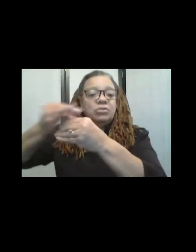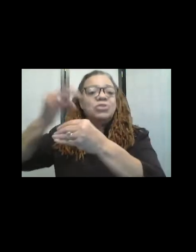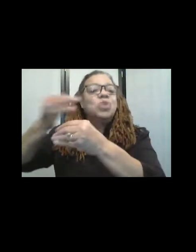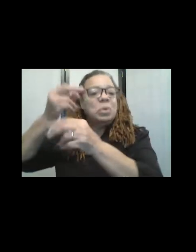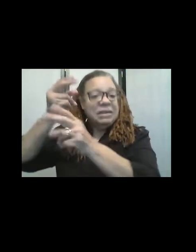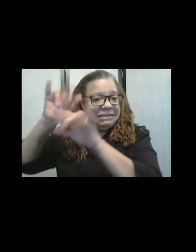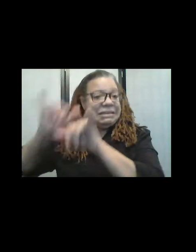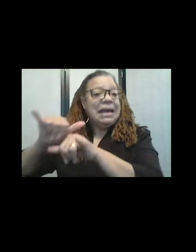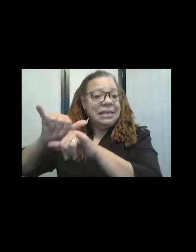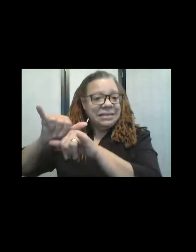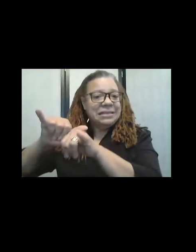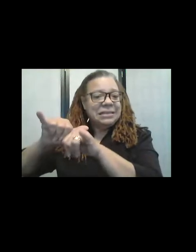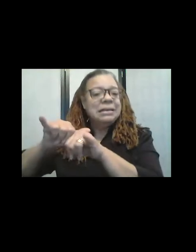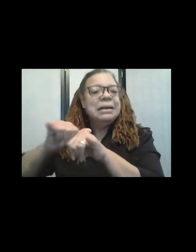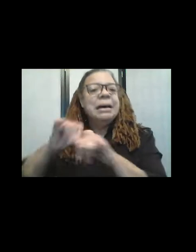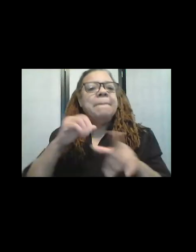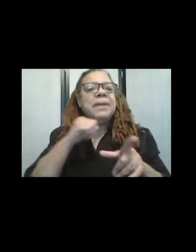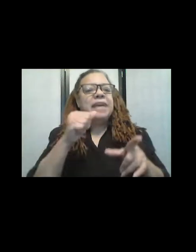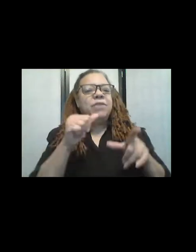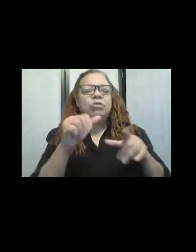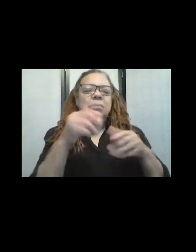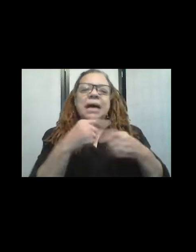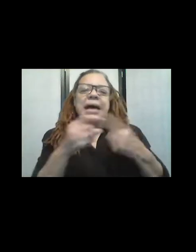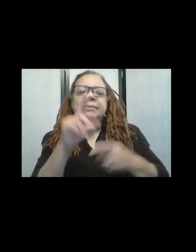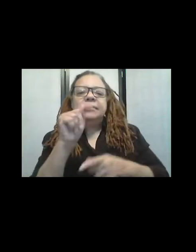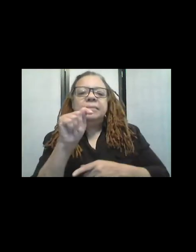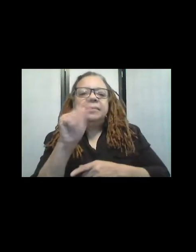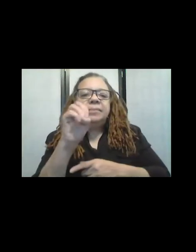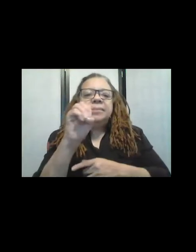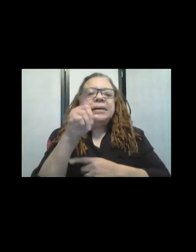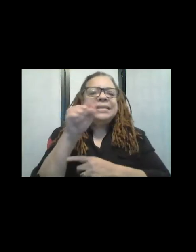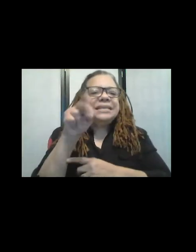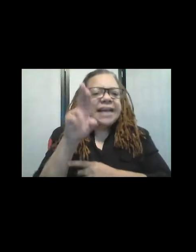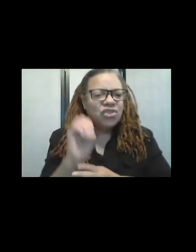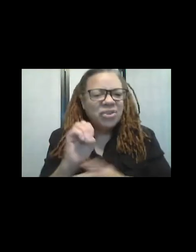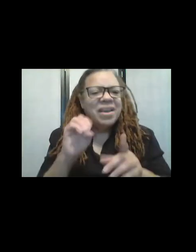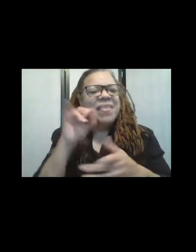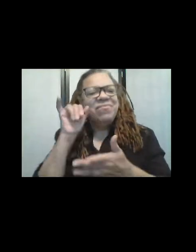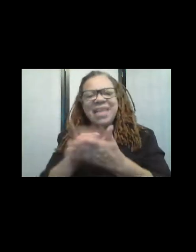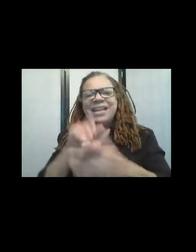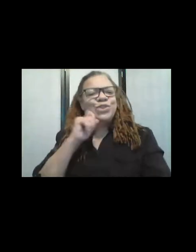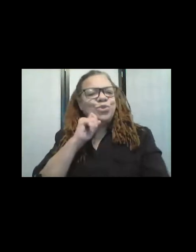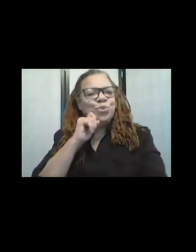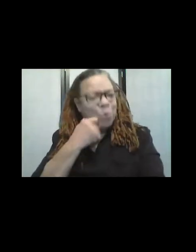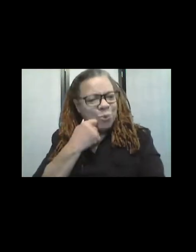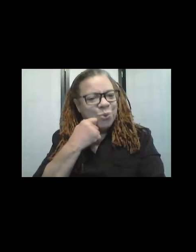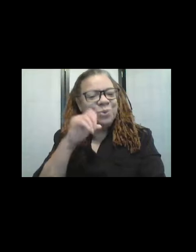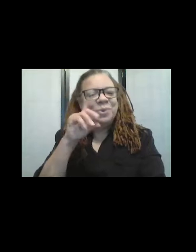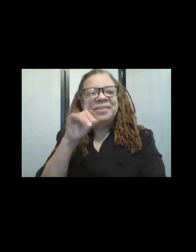Bbut it gives you also a surface texture that is so cool, so... Yeah! ... it's fun to work with.